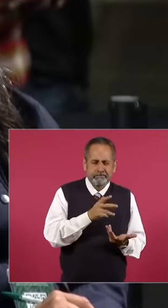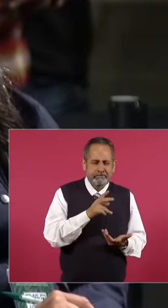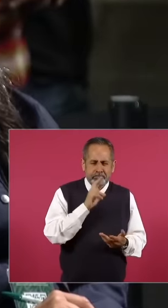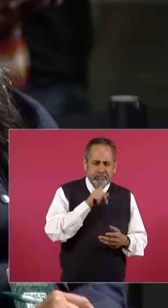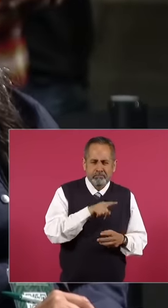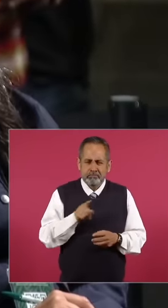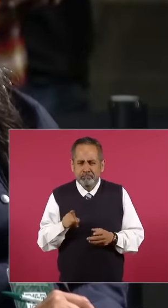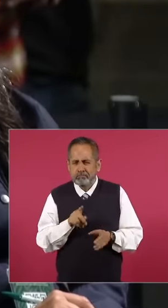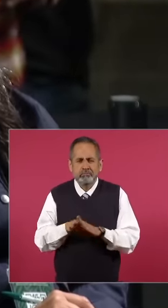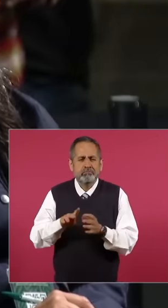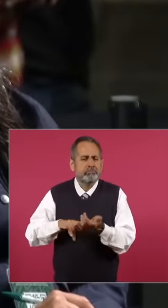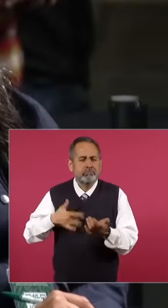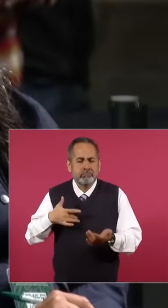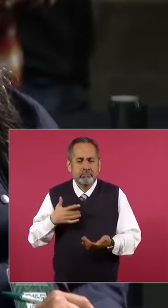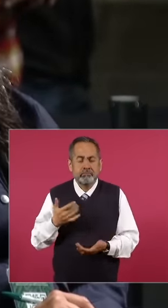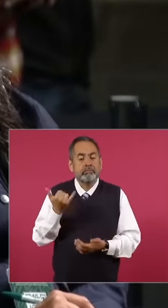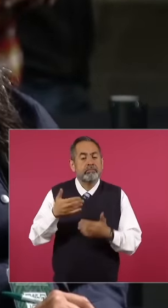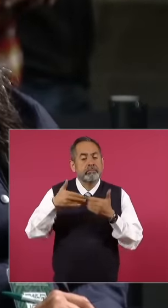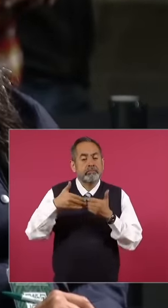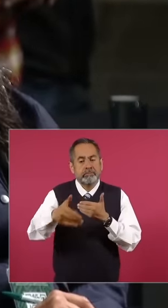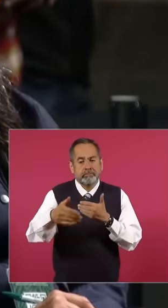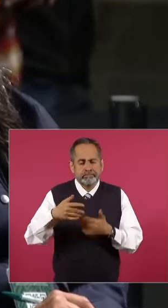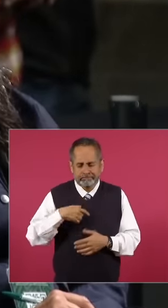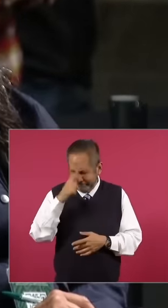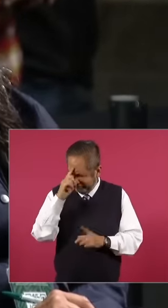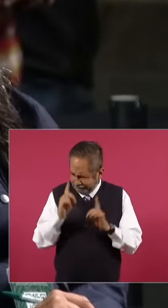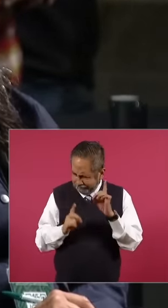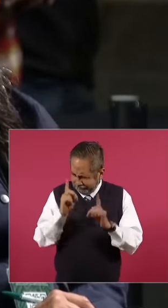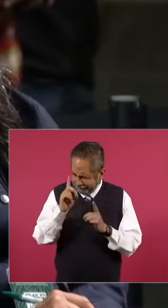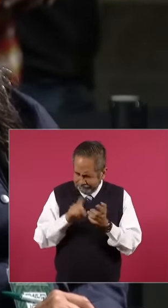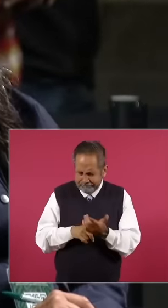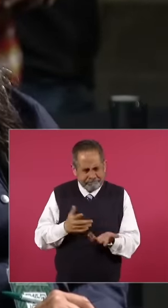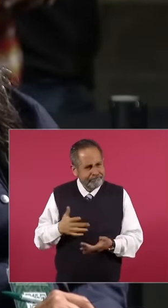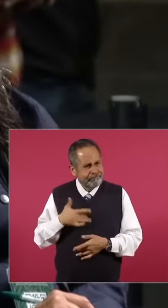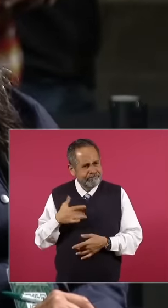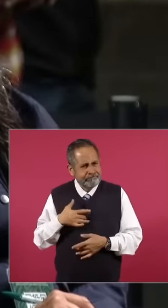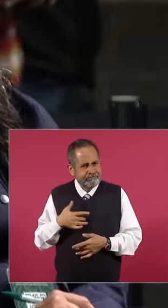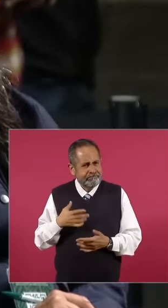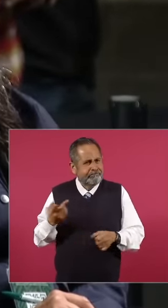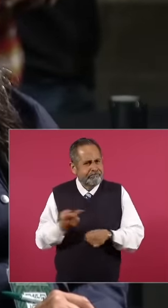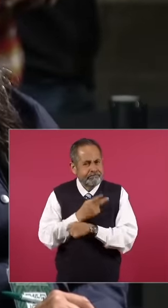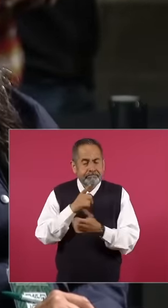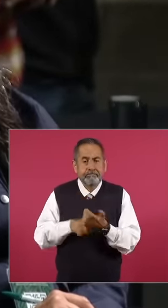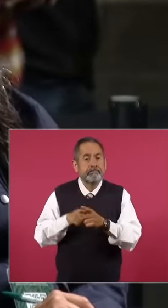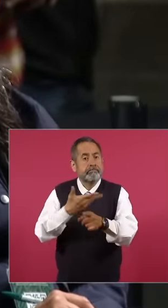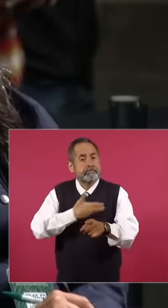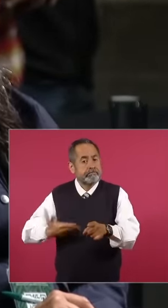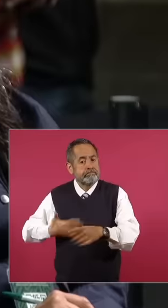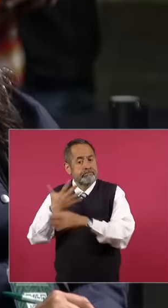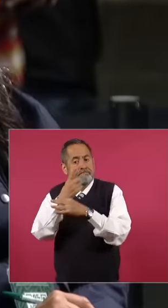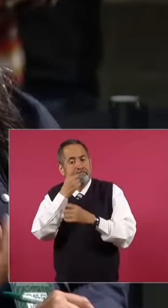is a concern not generated by the president as a result of what the president has done him living